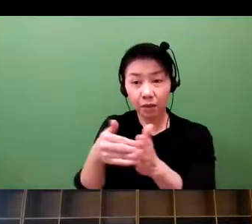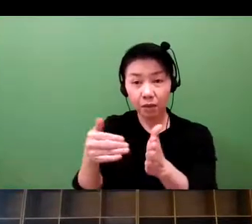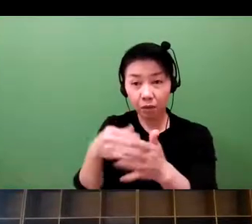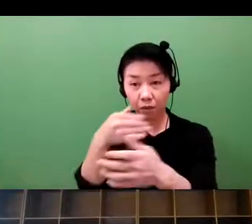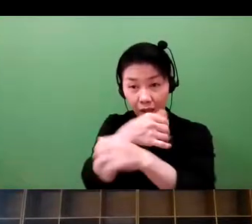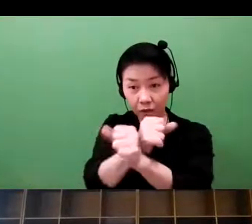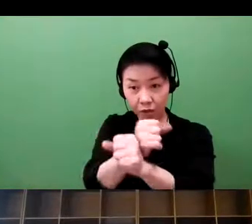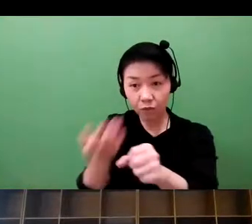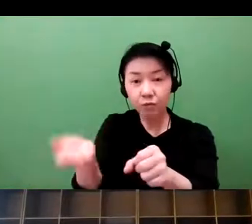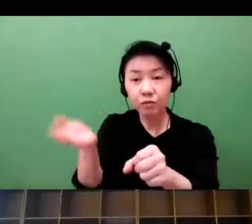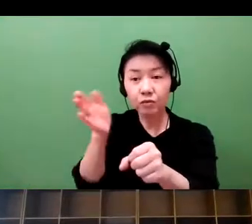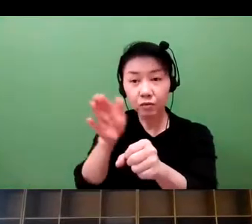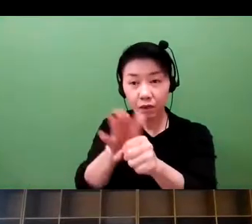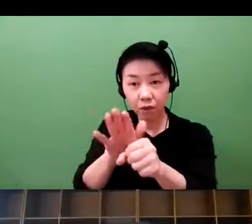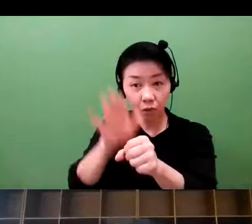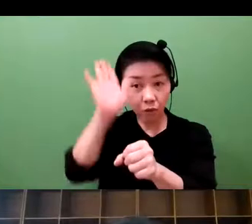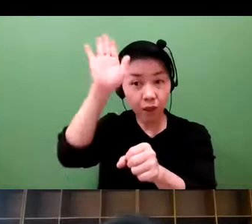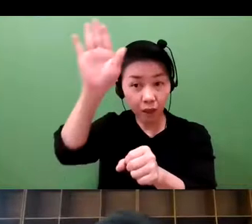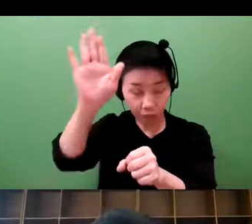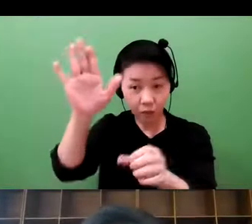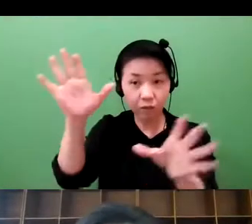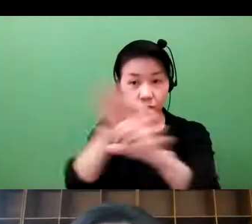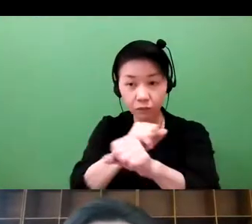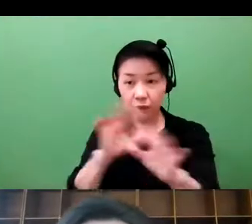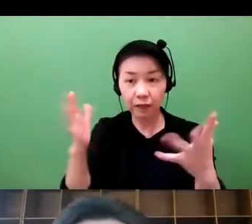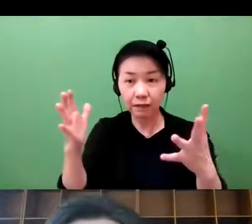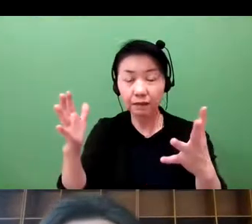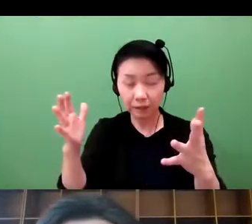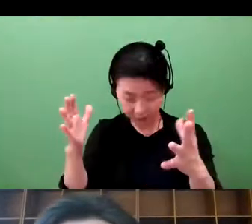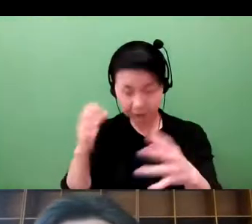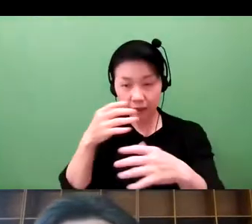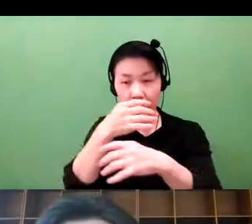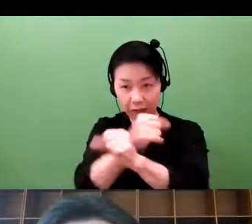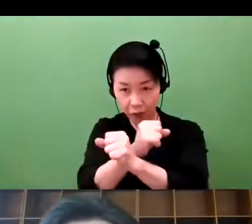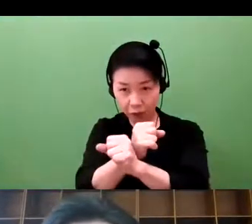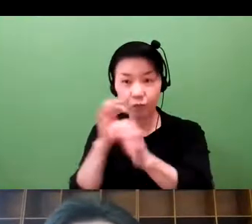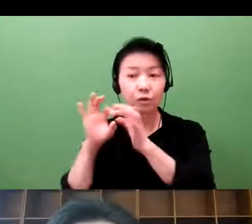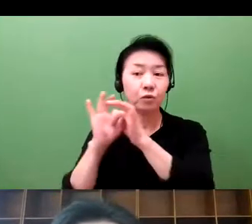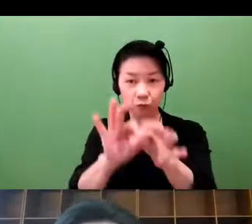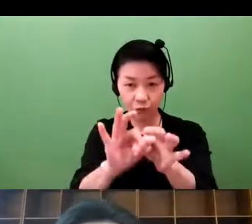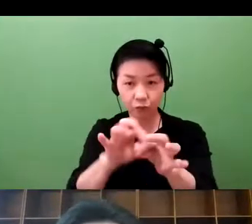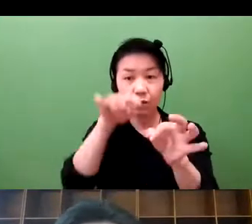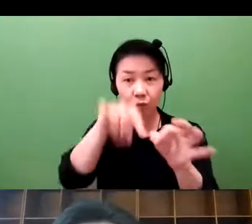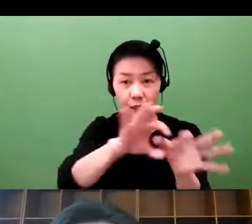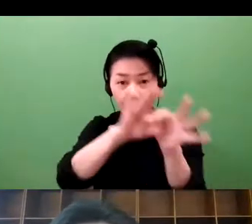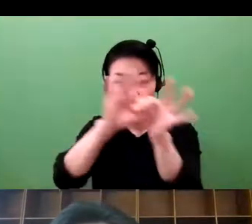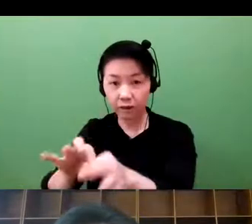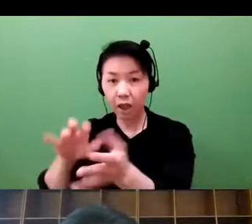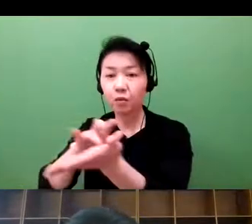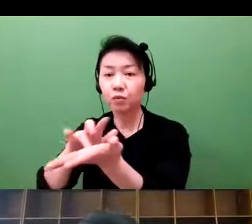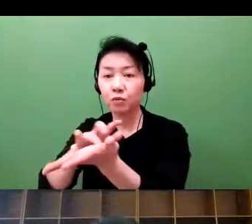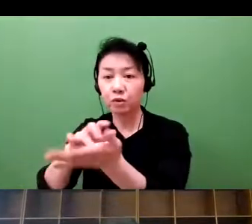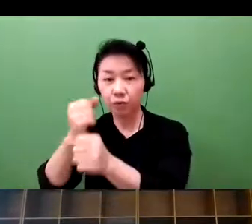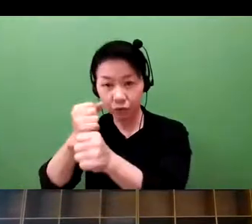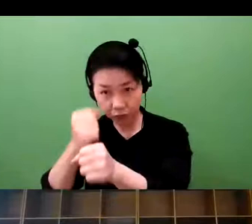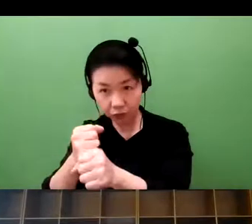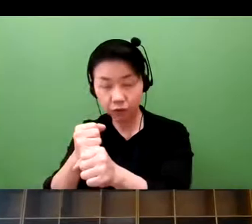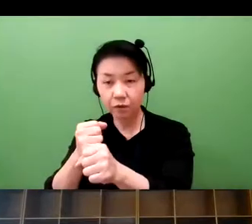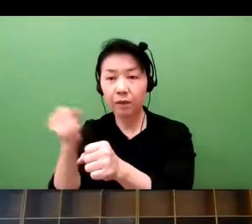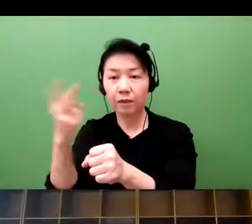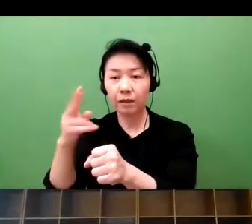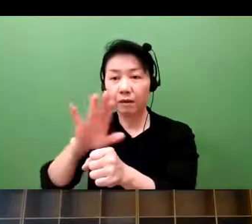impact the human bodies in the process of drug development